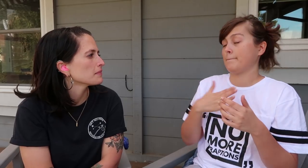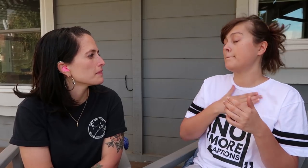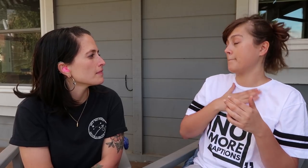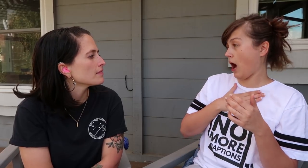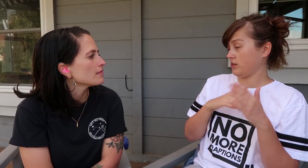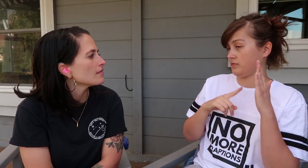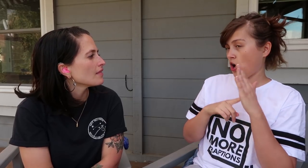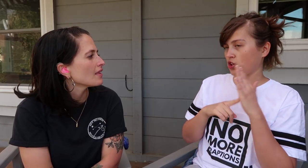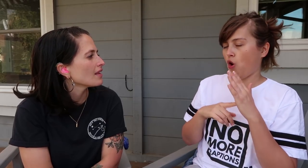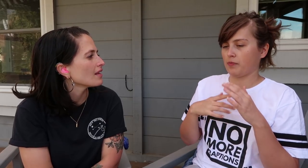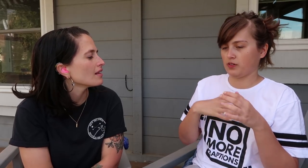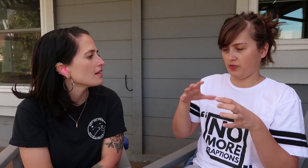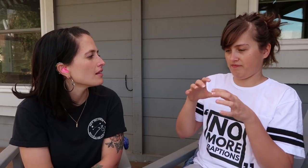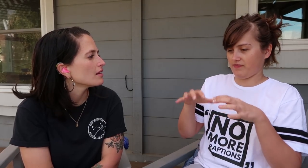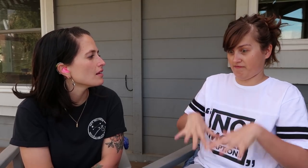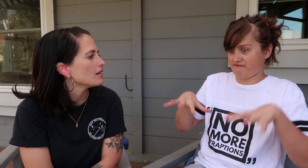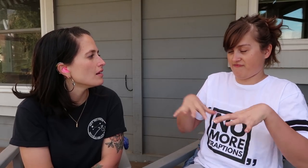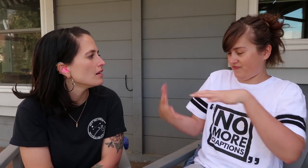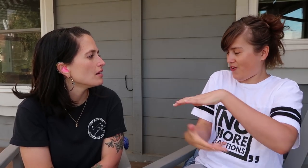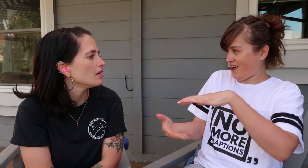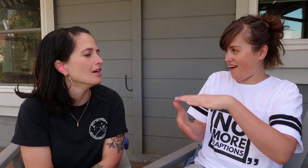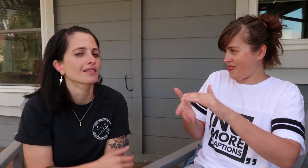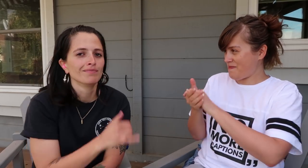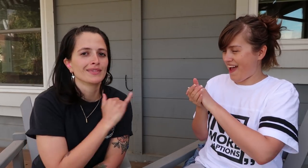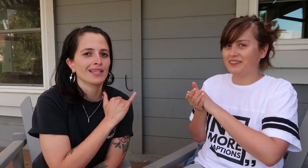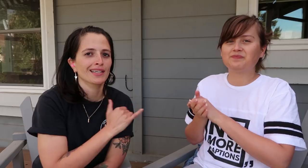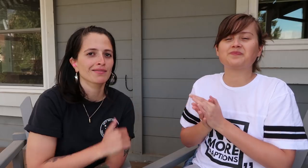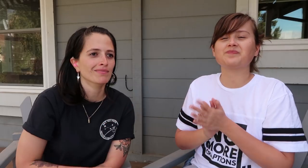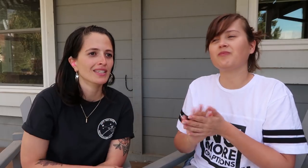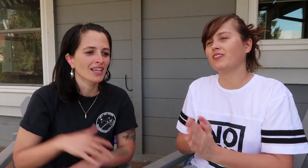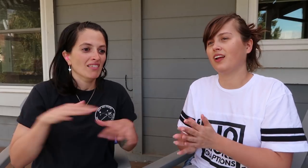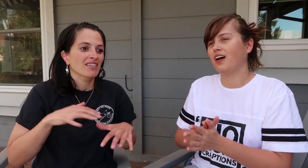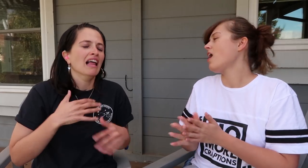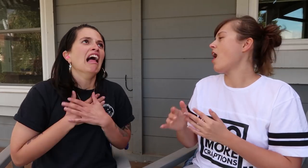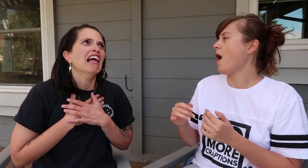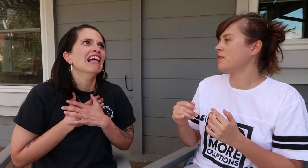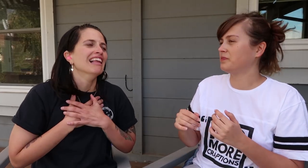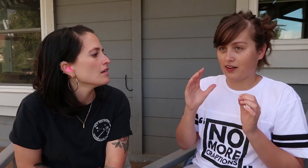My alarm is one of those you put under the bed. The vibrations are frightening.